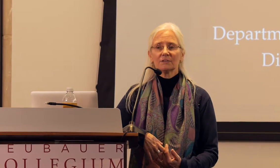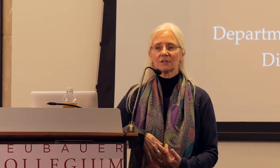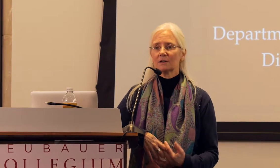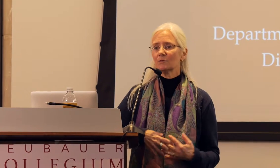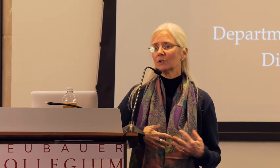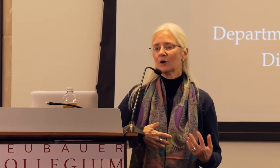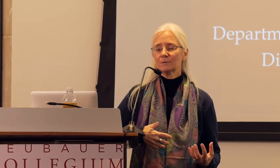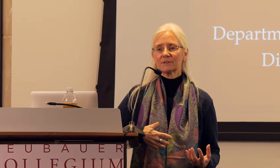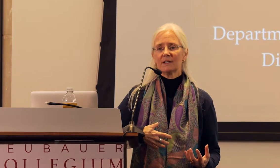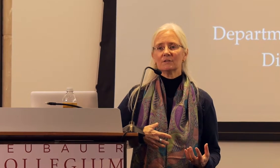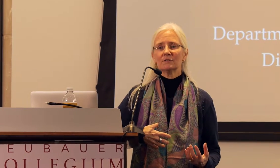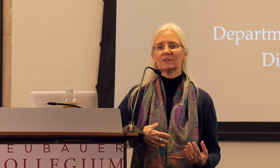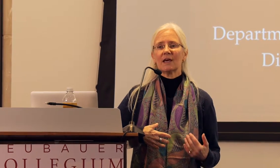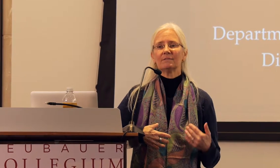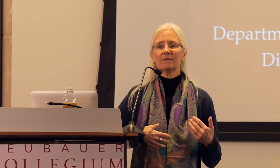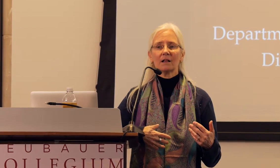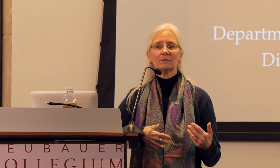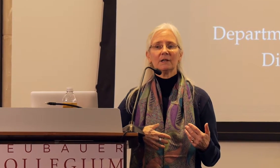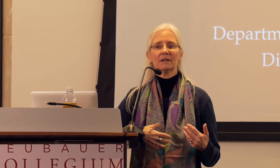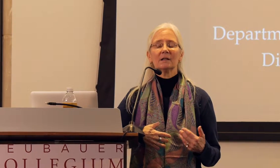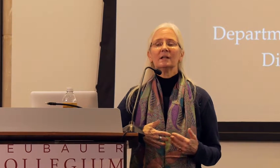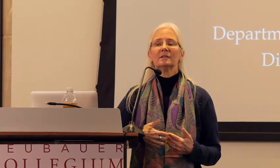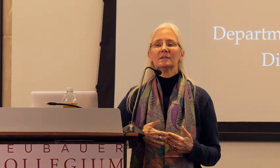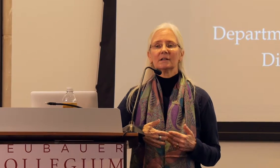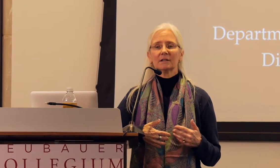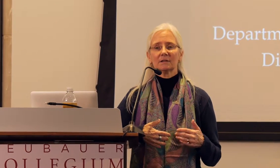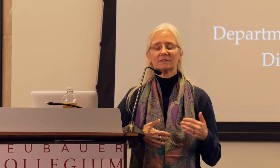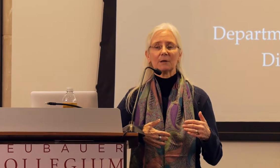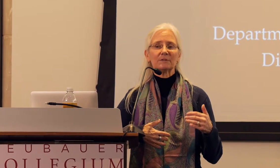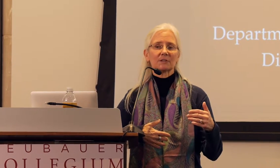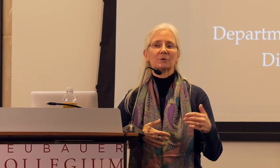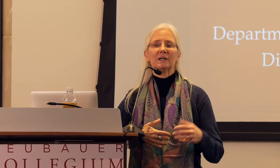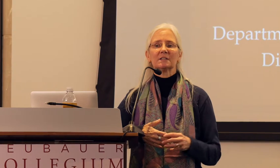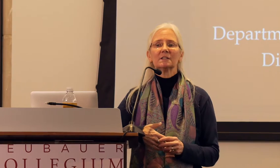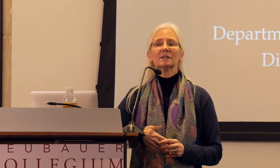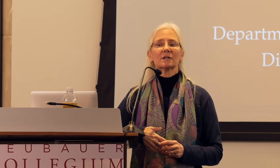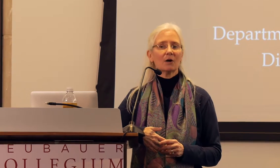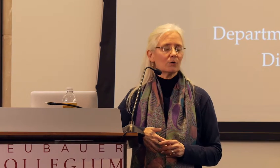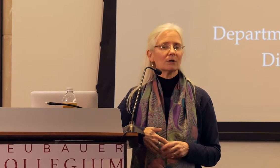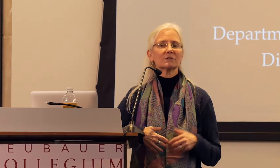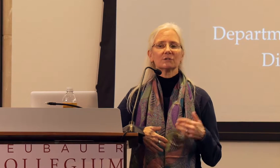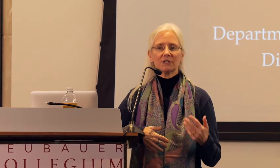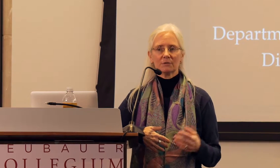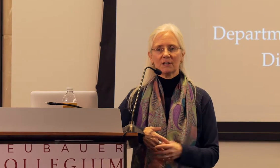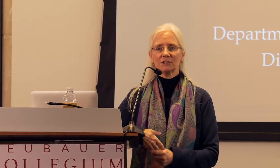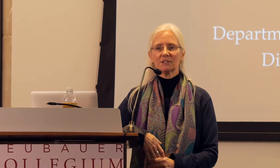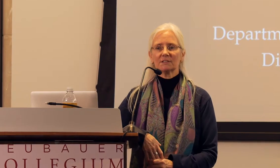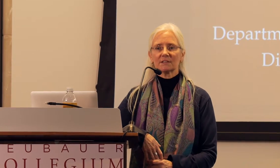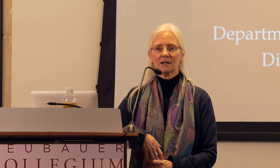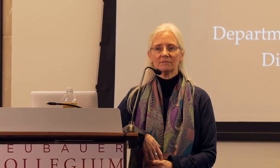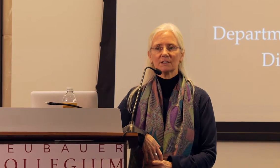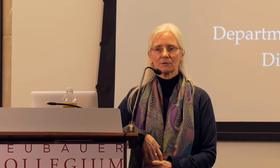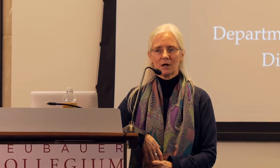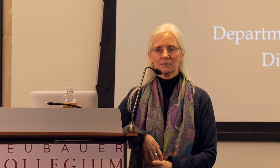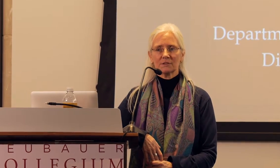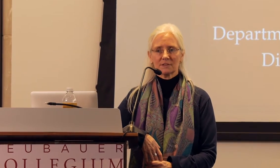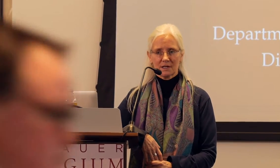starting with homesigners and following the subsequent cohorts or generations of Nicaraguan sign.